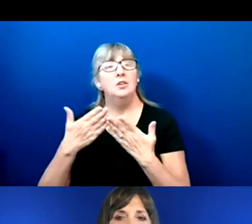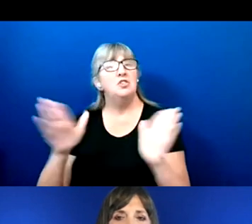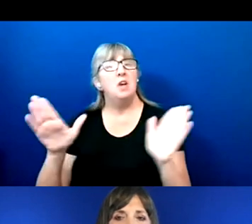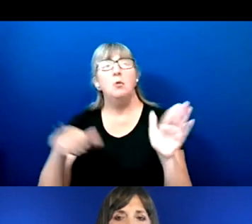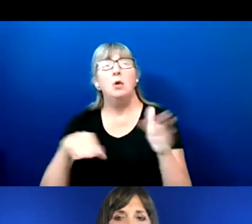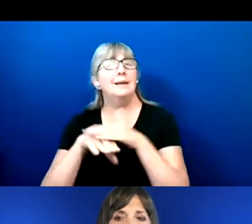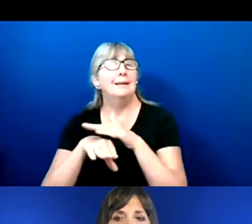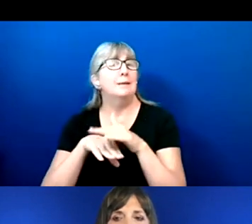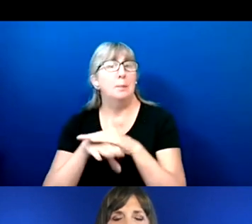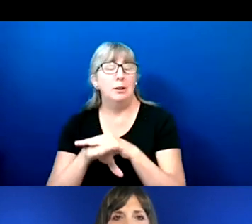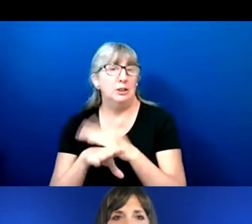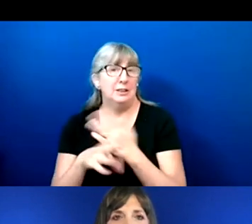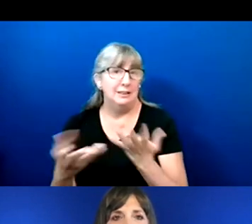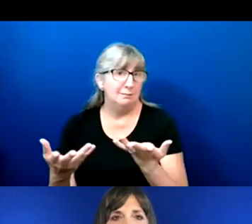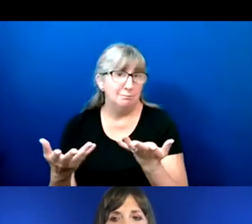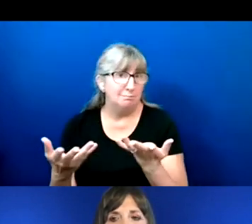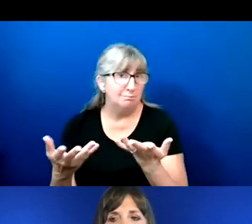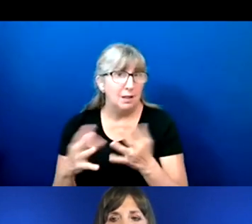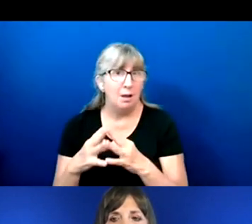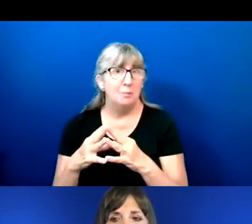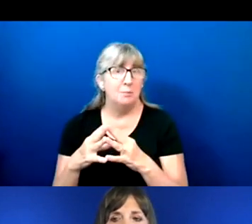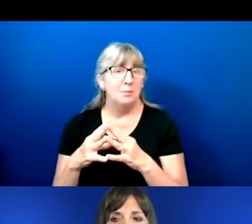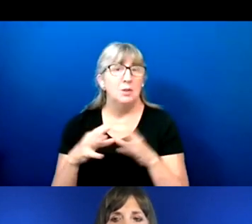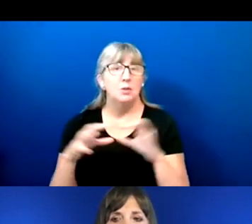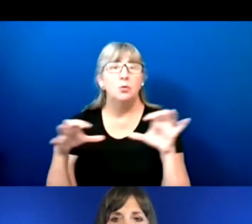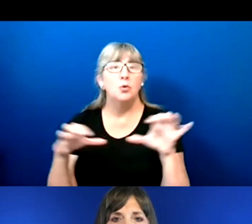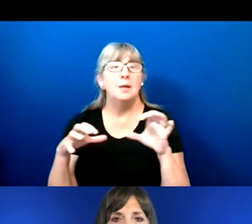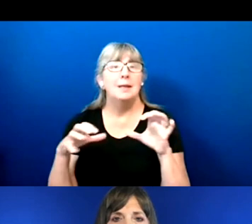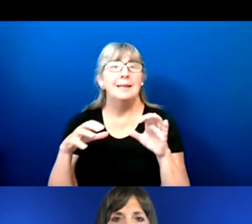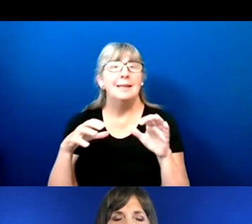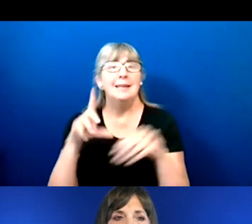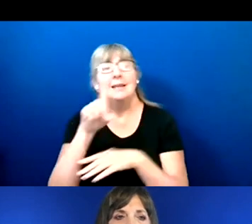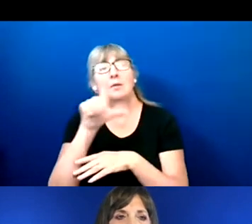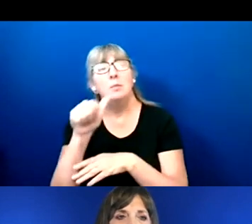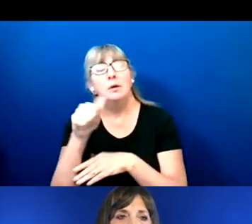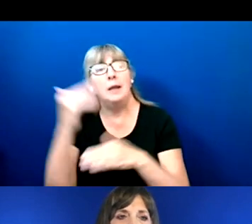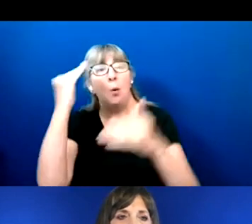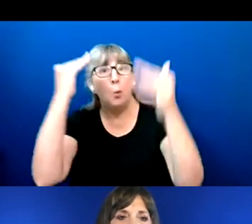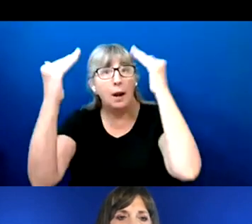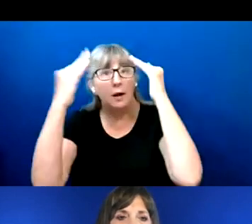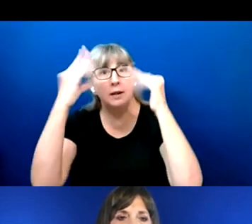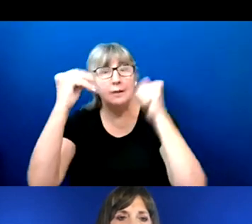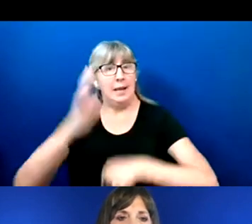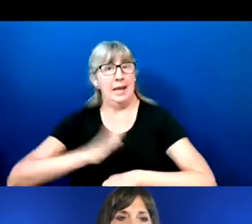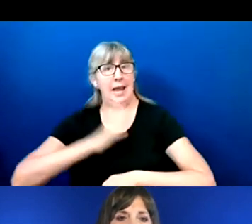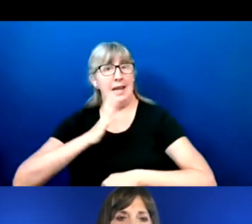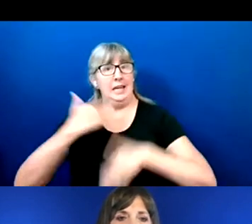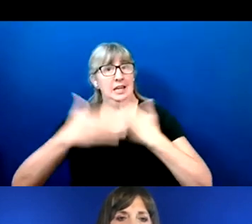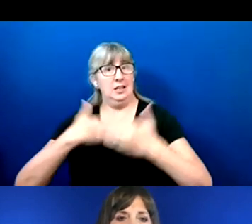And so doing disability awareness and etiquette training.